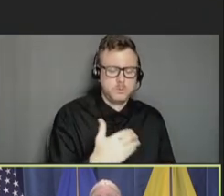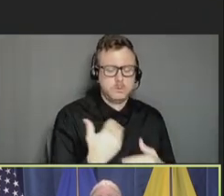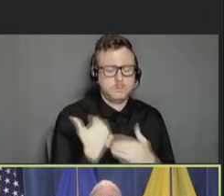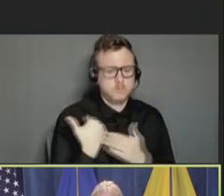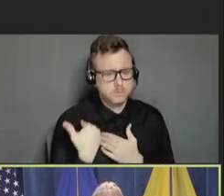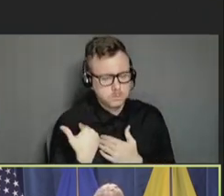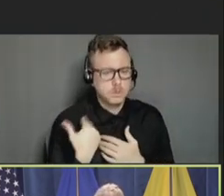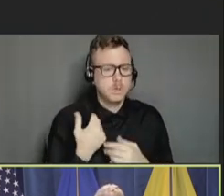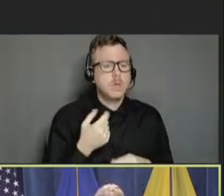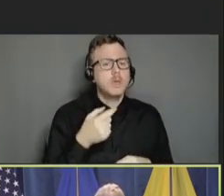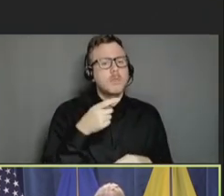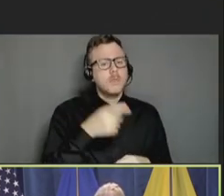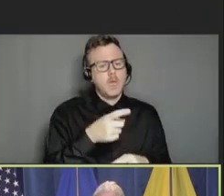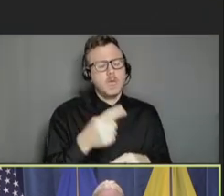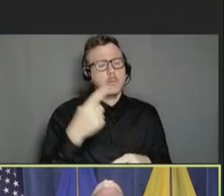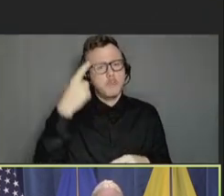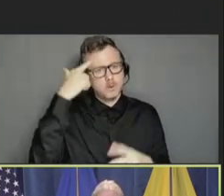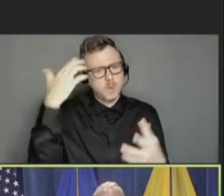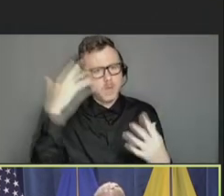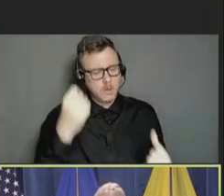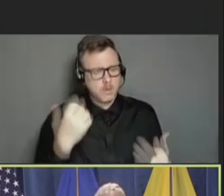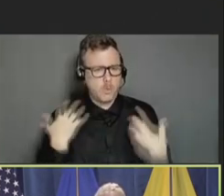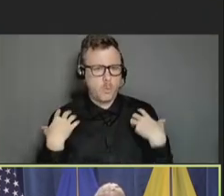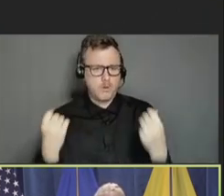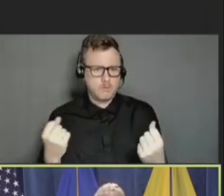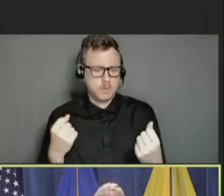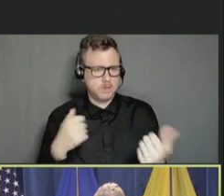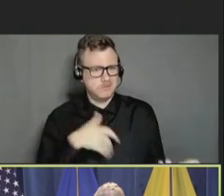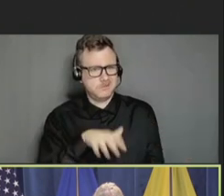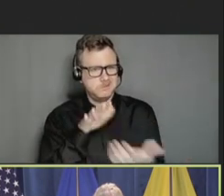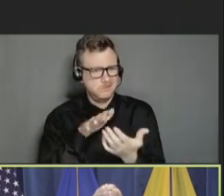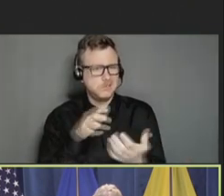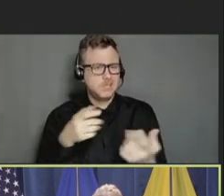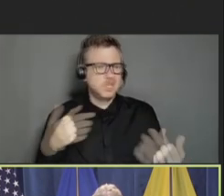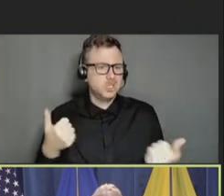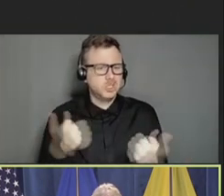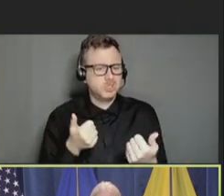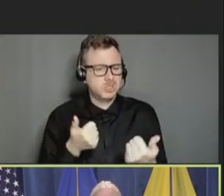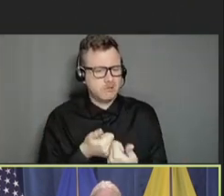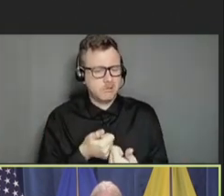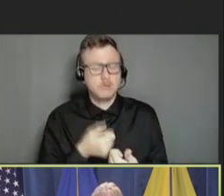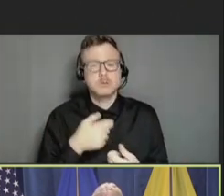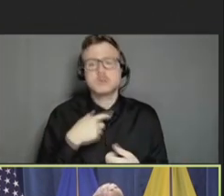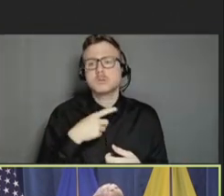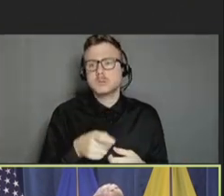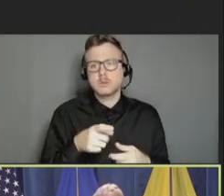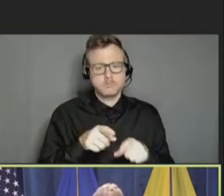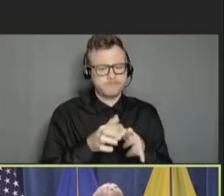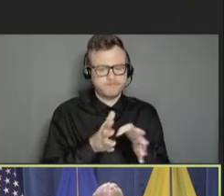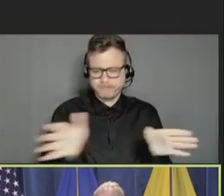risk for mental health and wellness challenges from a range of societal, cultural, structural,